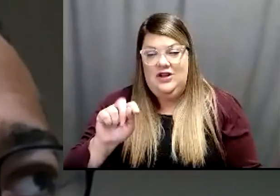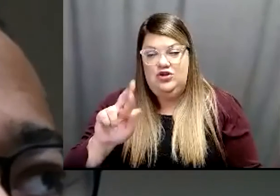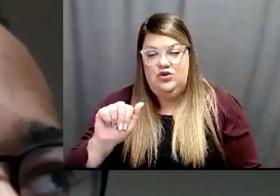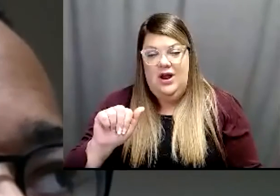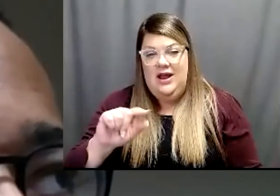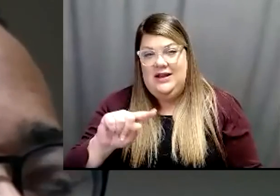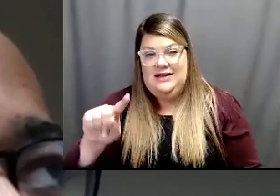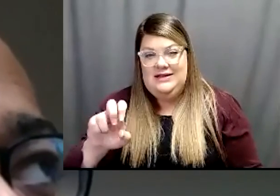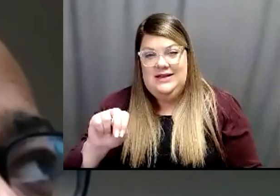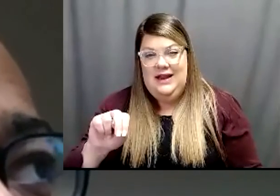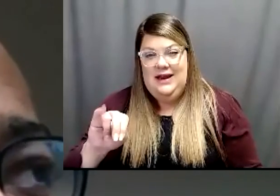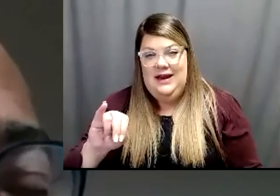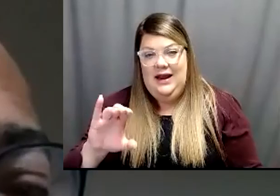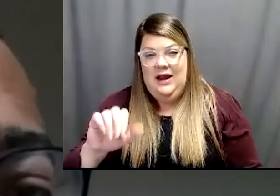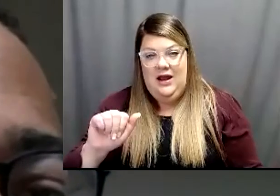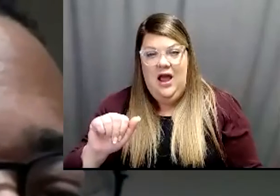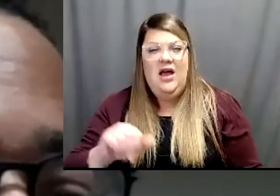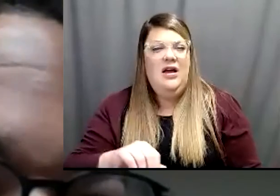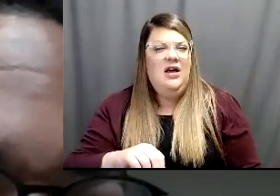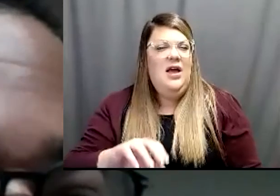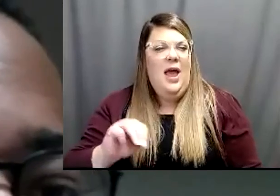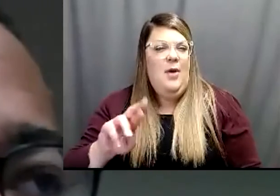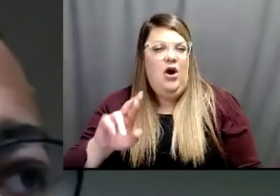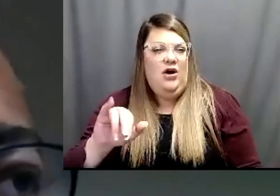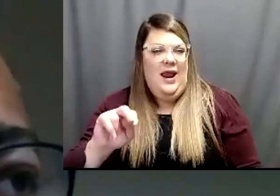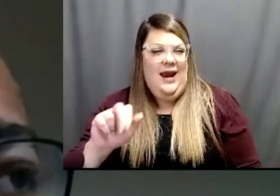as you know in most places around the world ash's Zenica vaccine was given, but then it was stopped.